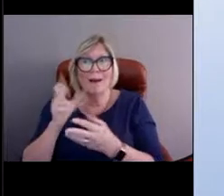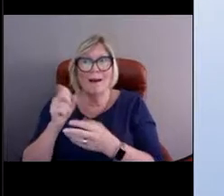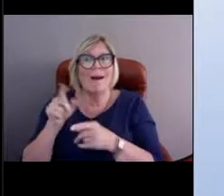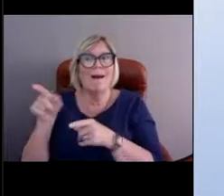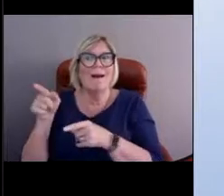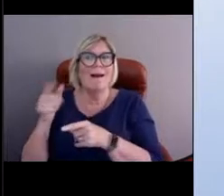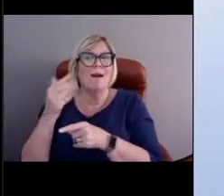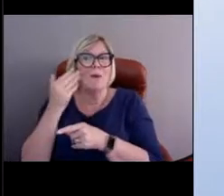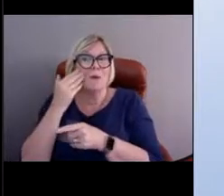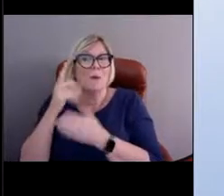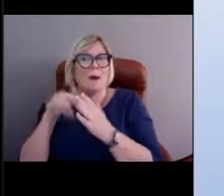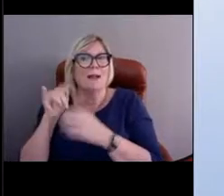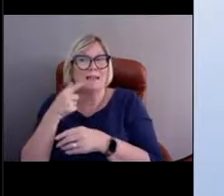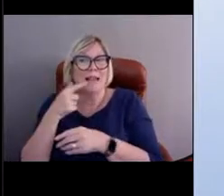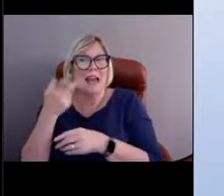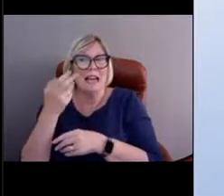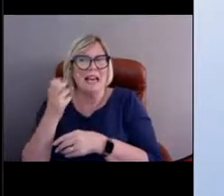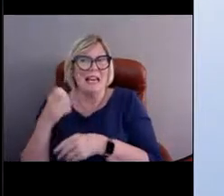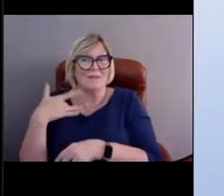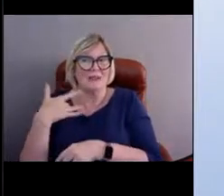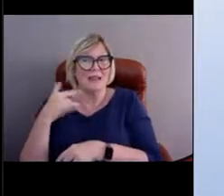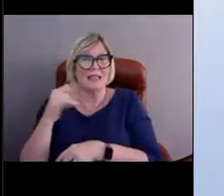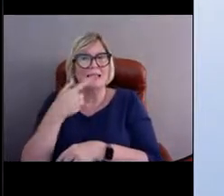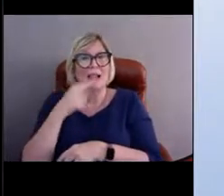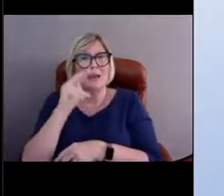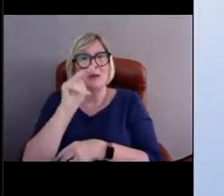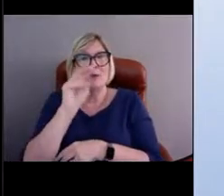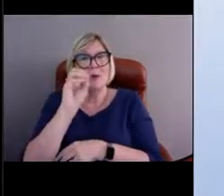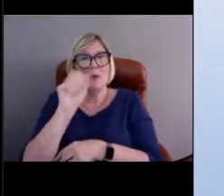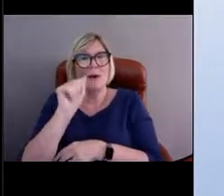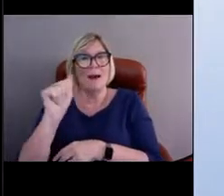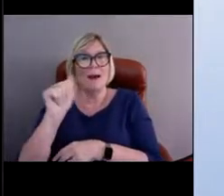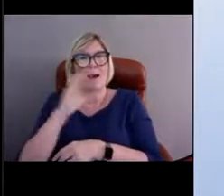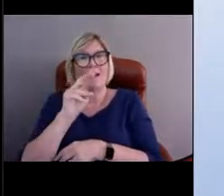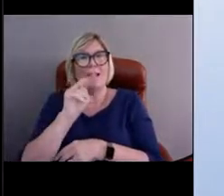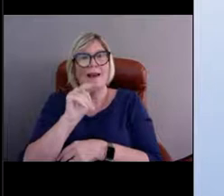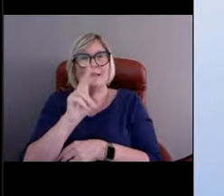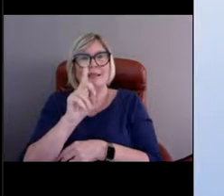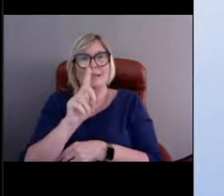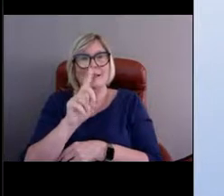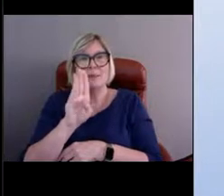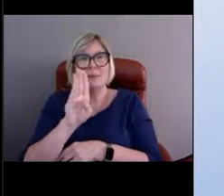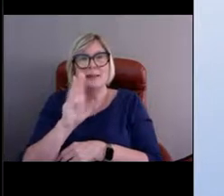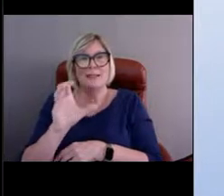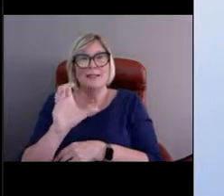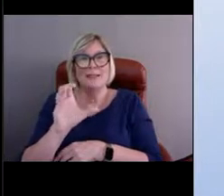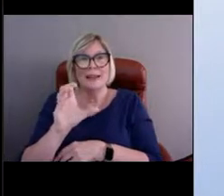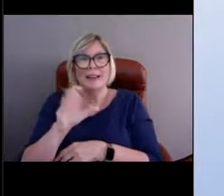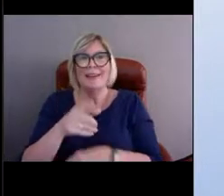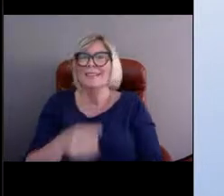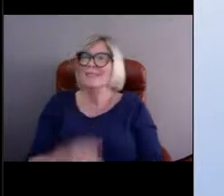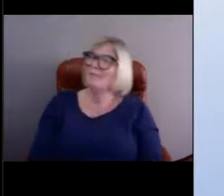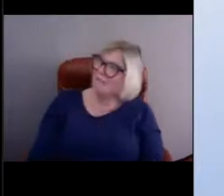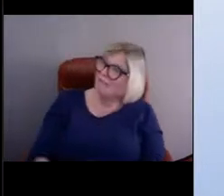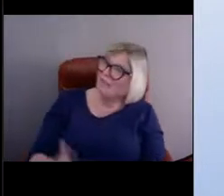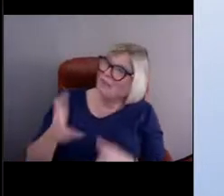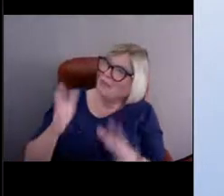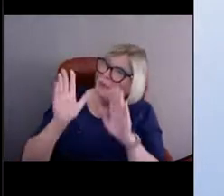He thinks it says "NOAA NDBC." That is a wonderful guess, and you'd be correct.